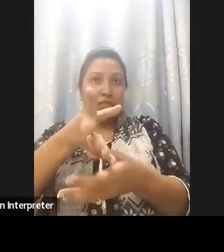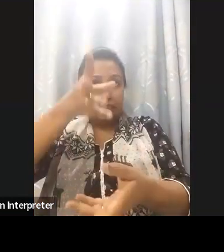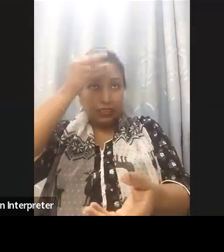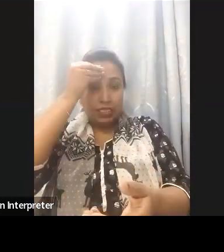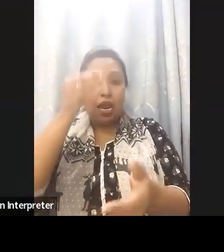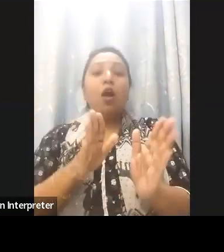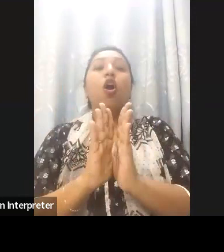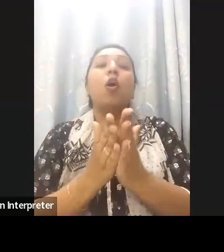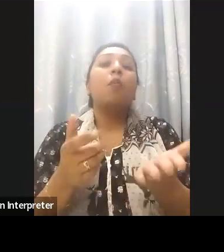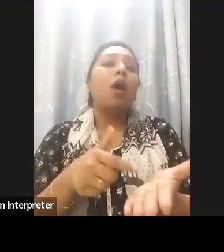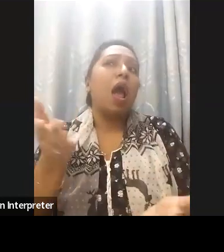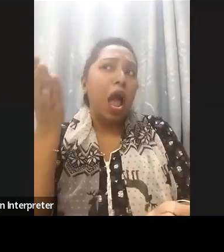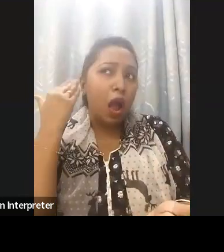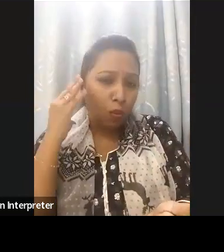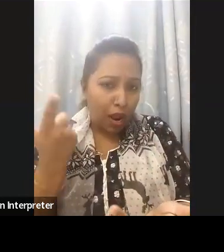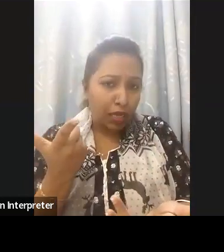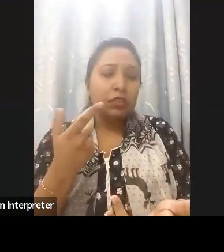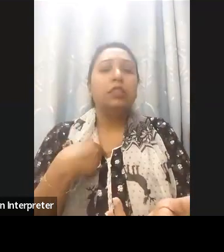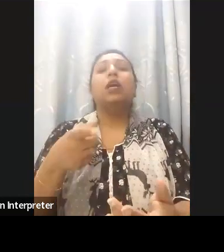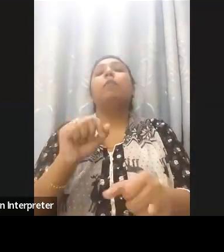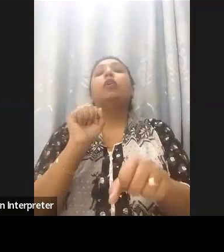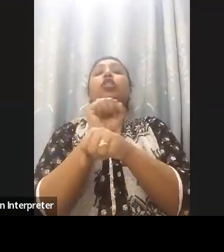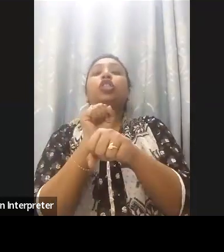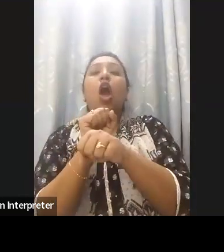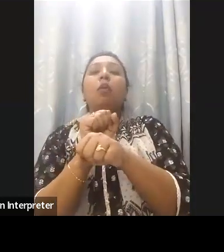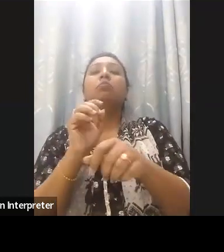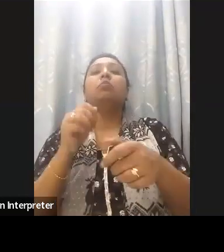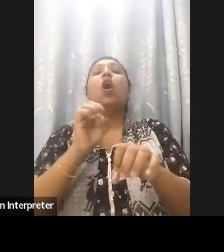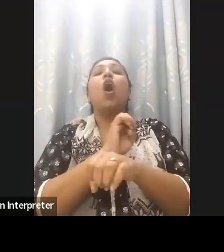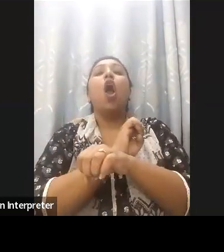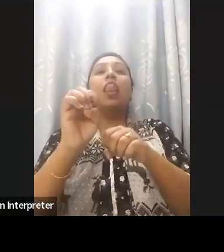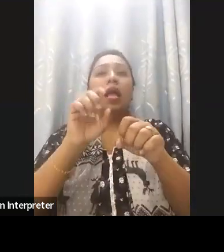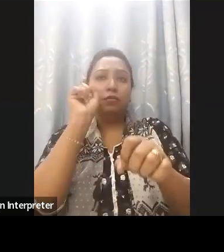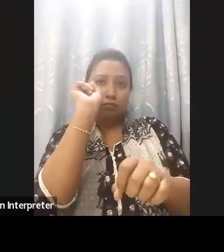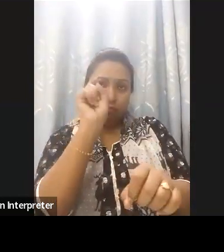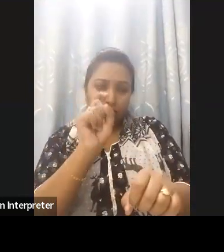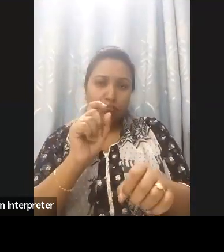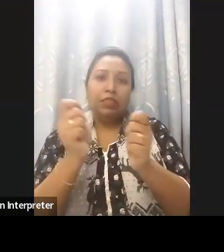and job application online. Our outstanding initiatives the multimedia talking book has